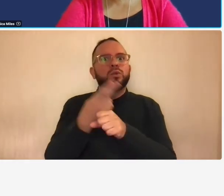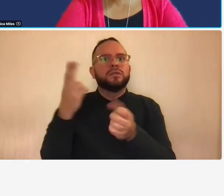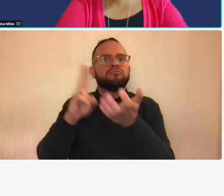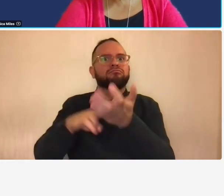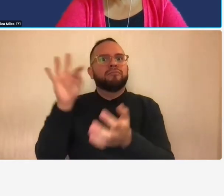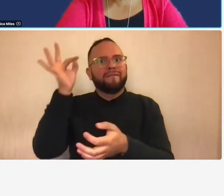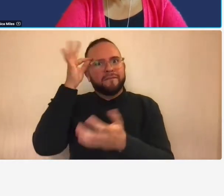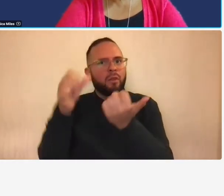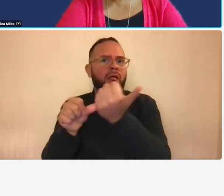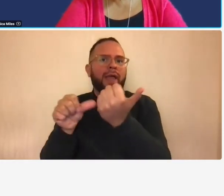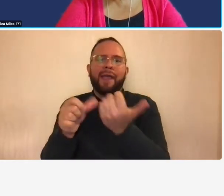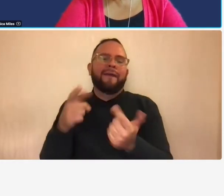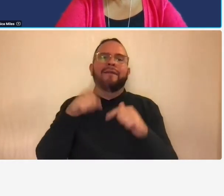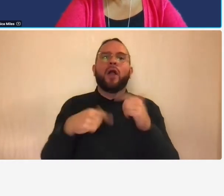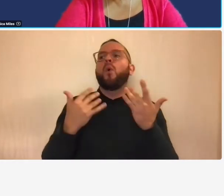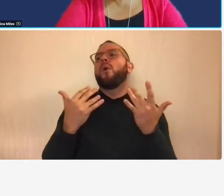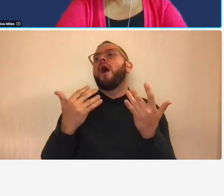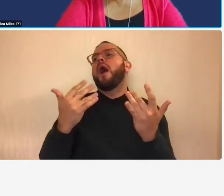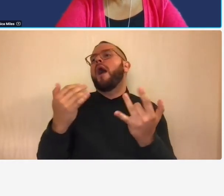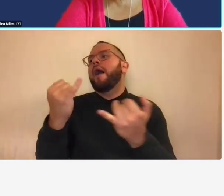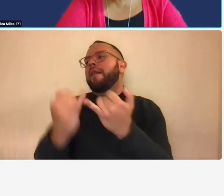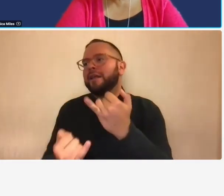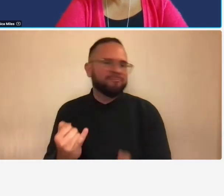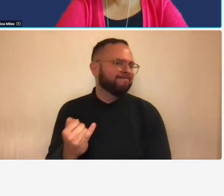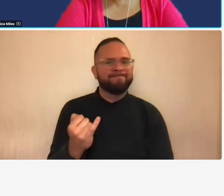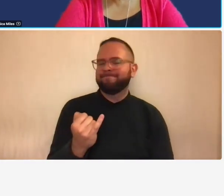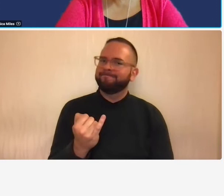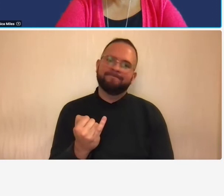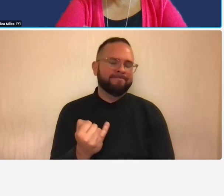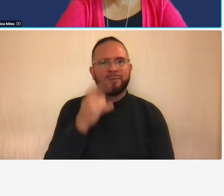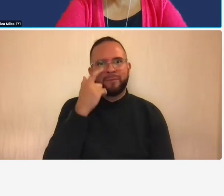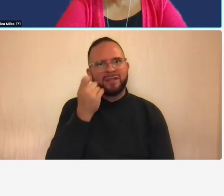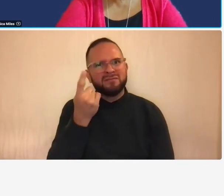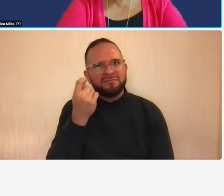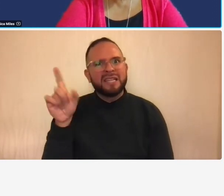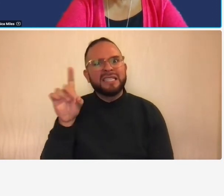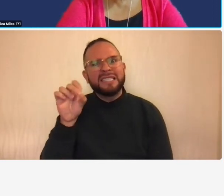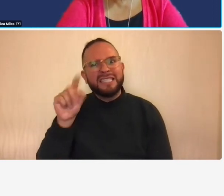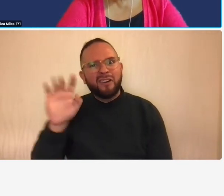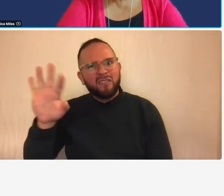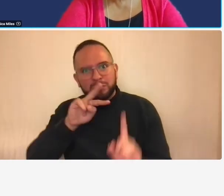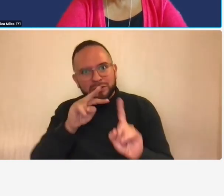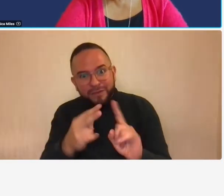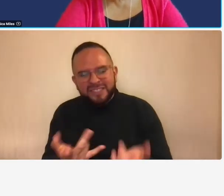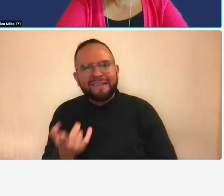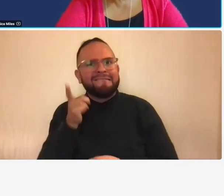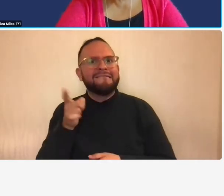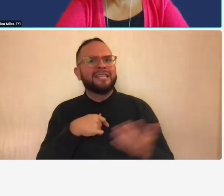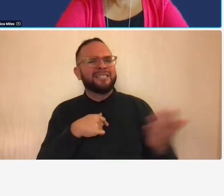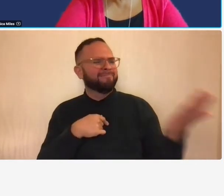not acceptable because how comfortable can ddot be or any other dlt be with your monthly invoices if